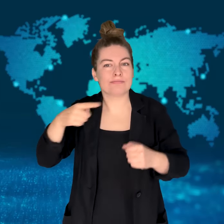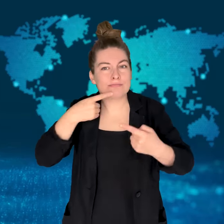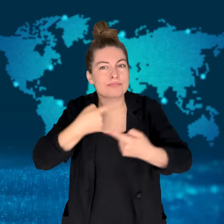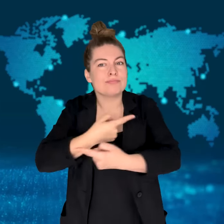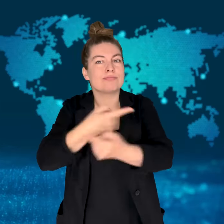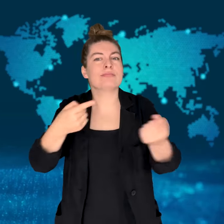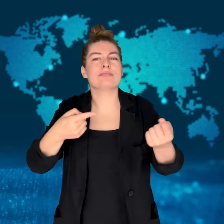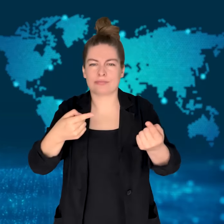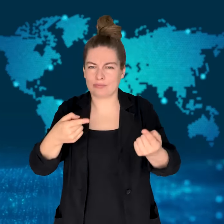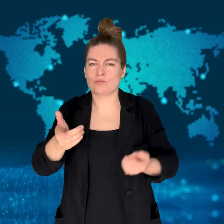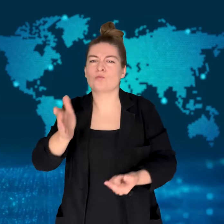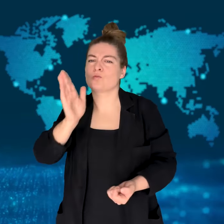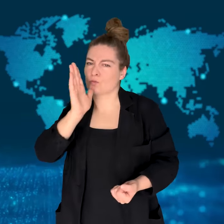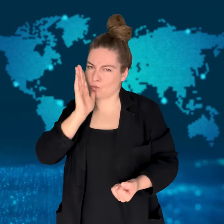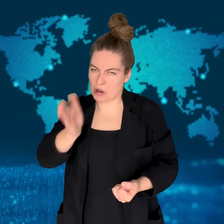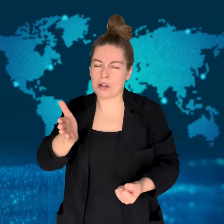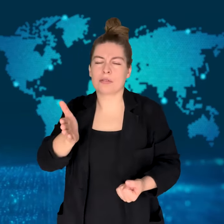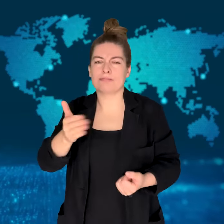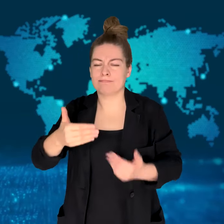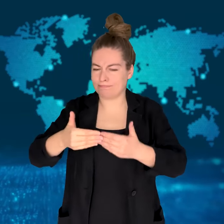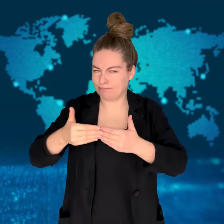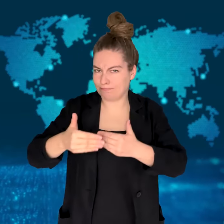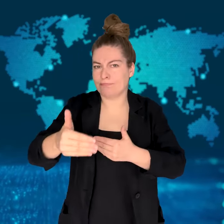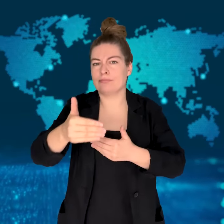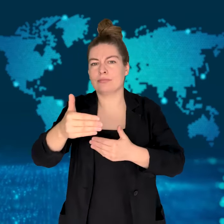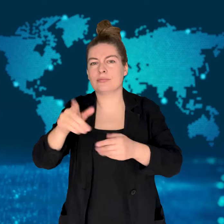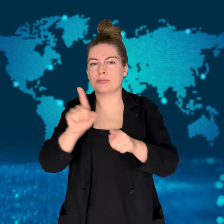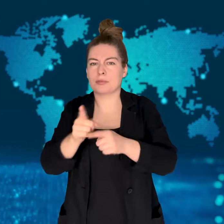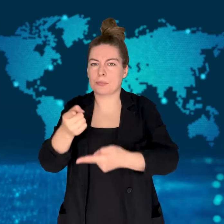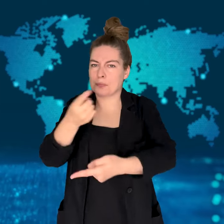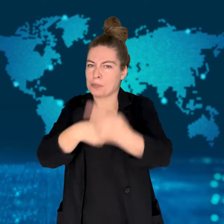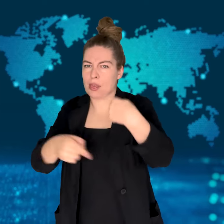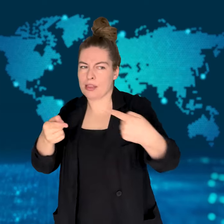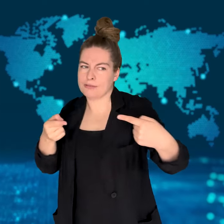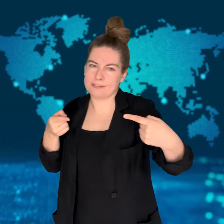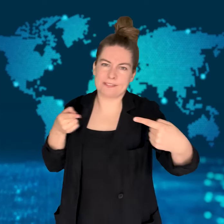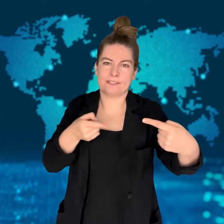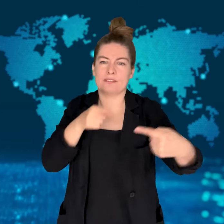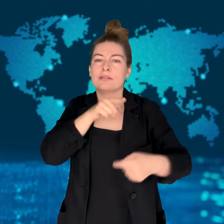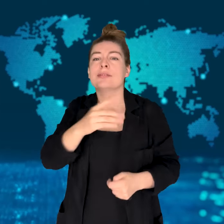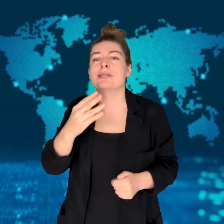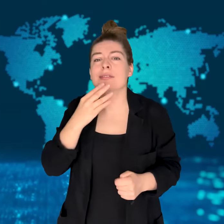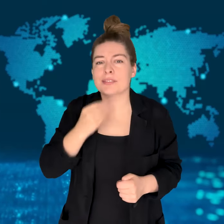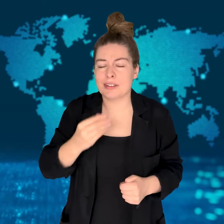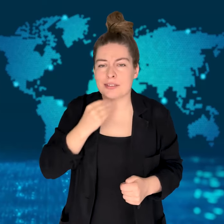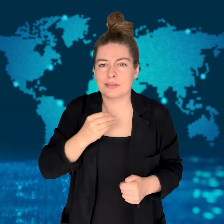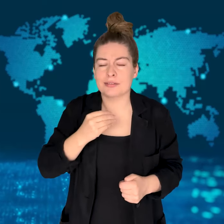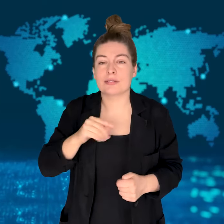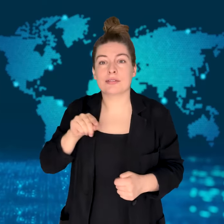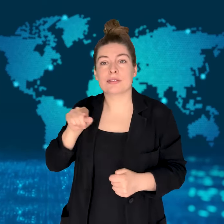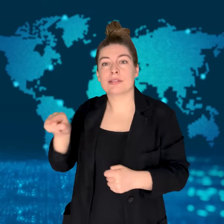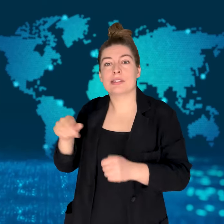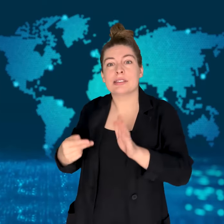Hezbollah issued a statement vowing revenge on Israel.